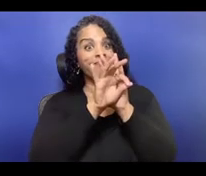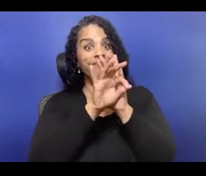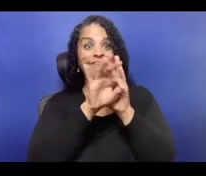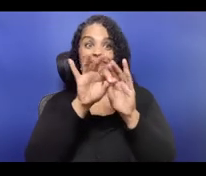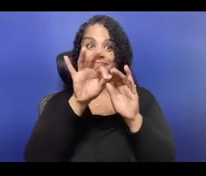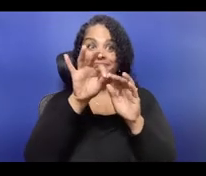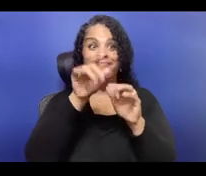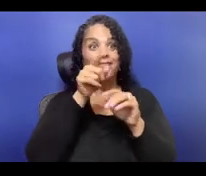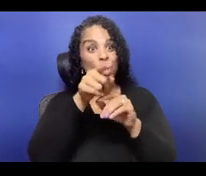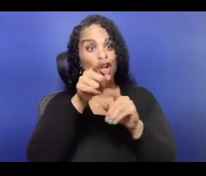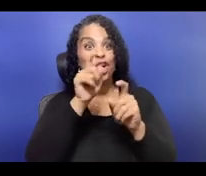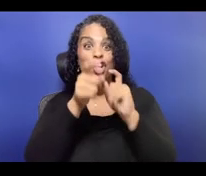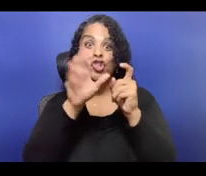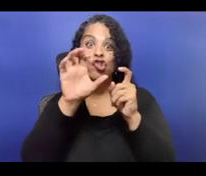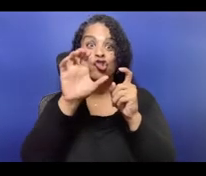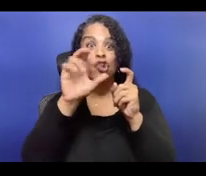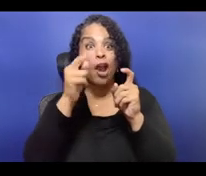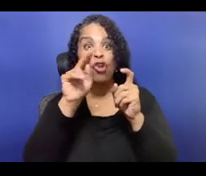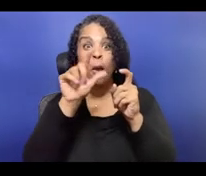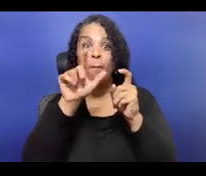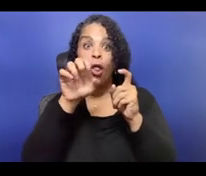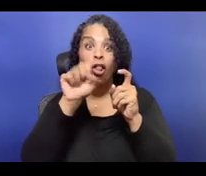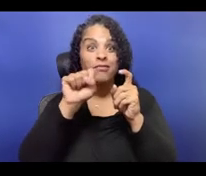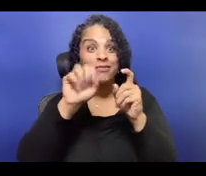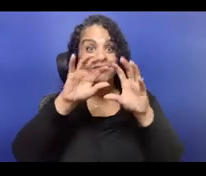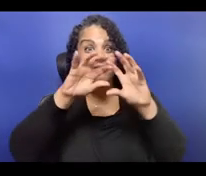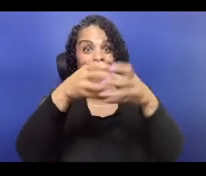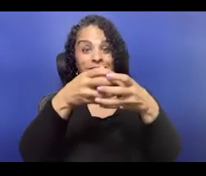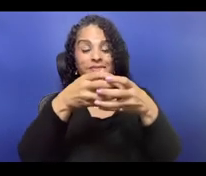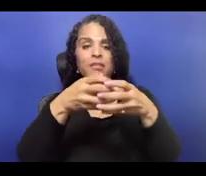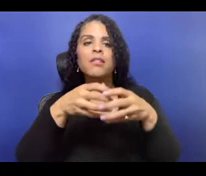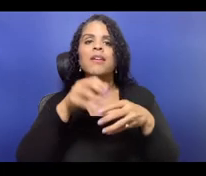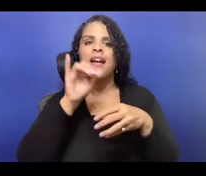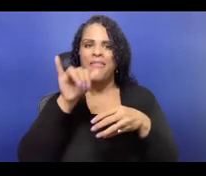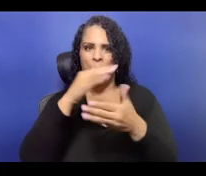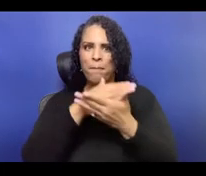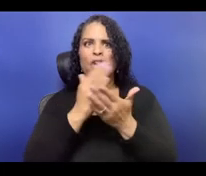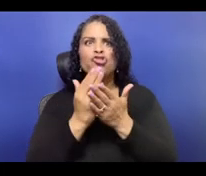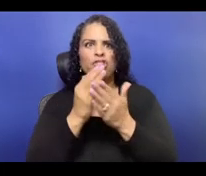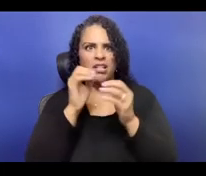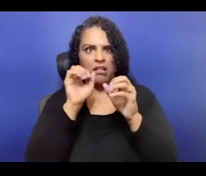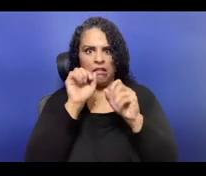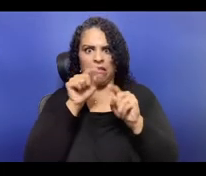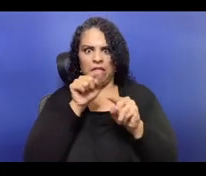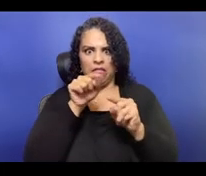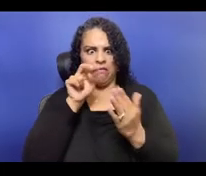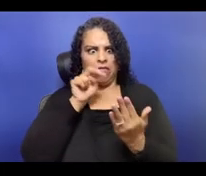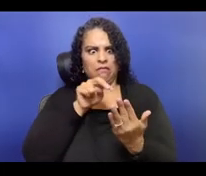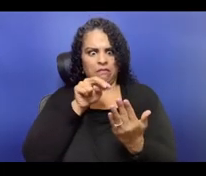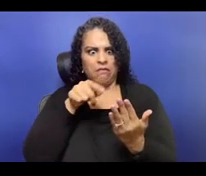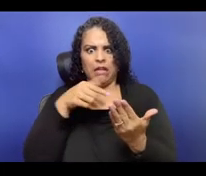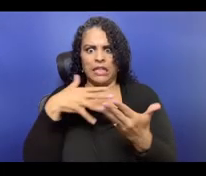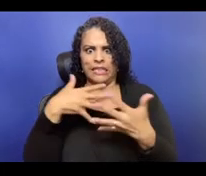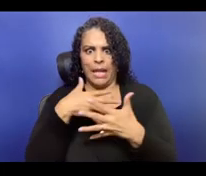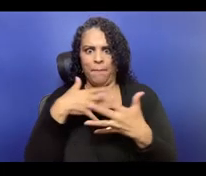theater folks, dance folks, let's do better. Let's follow the lead of other folks that are working on economic justice and racial justice